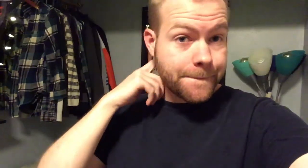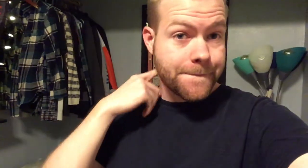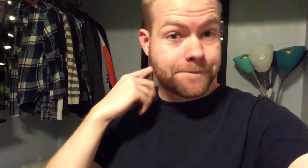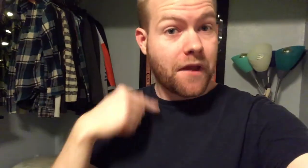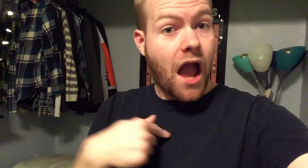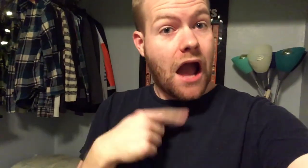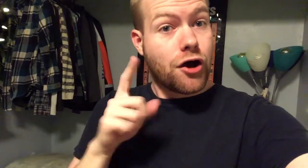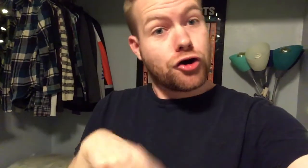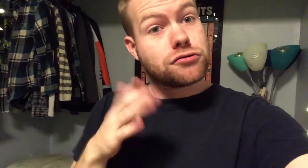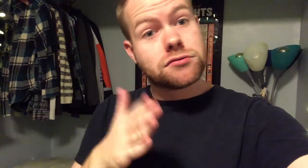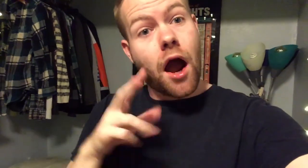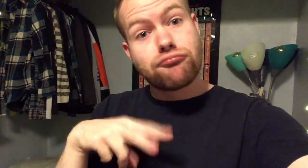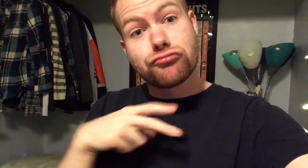Um... I couldn't stop reading.